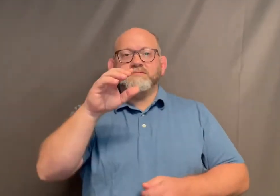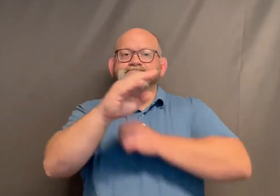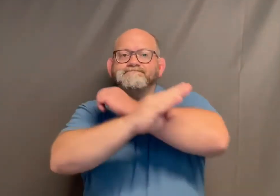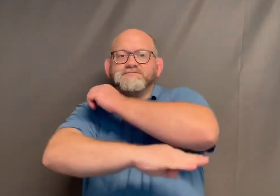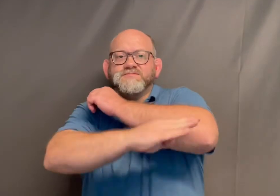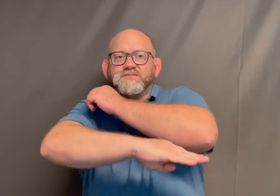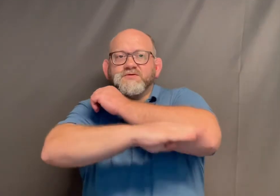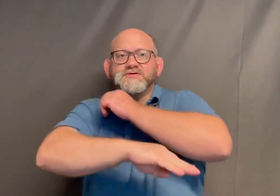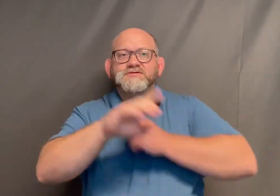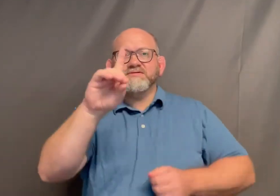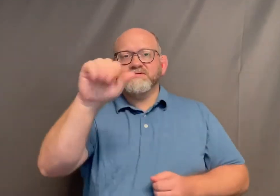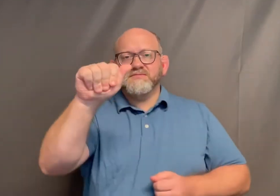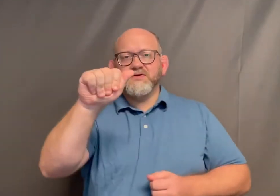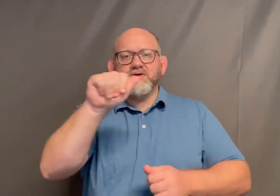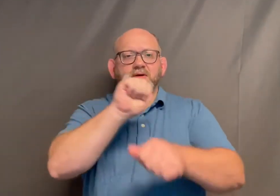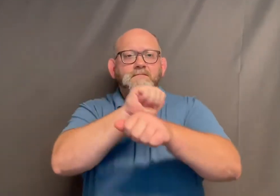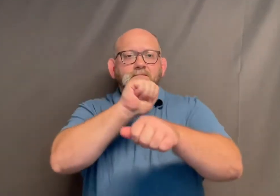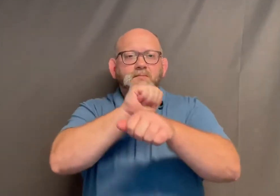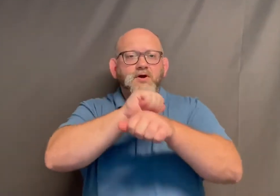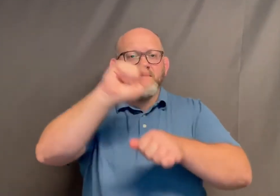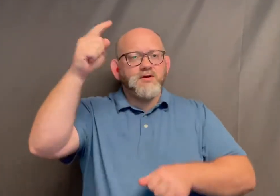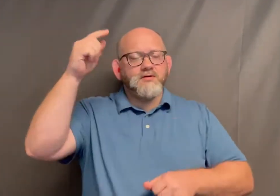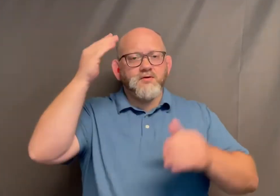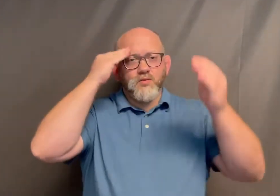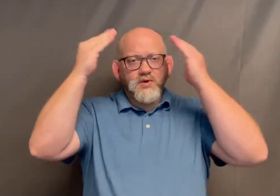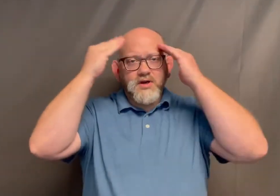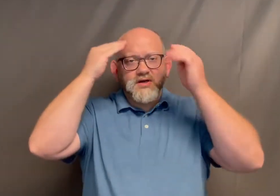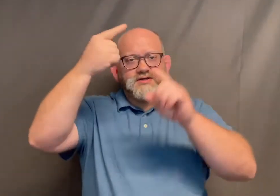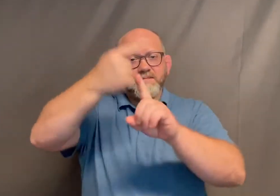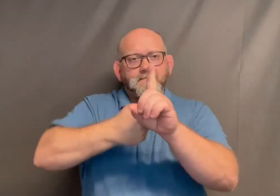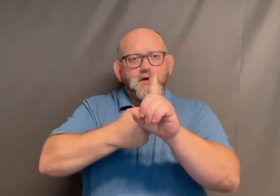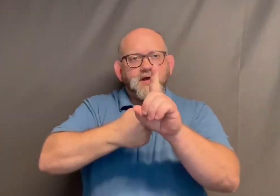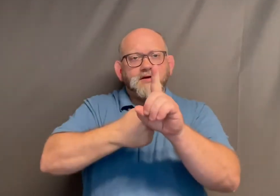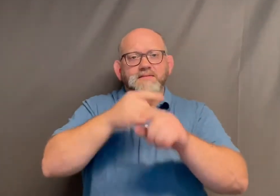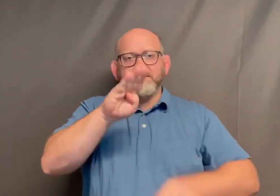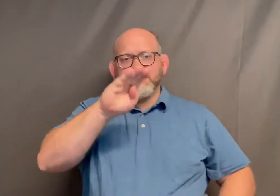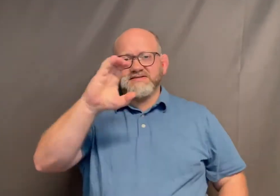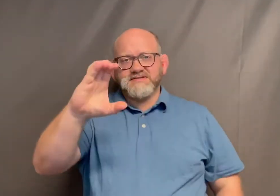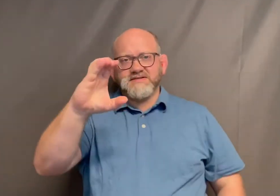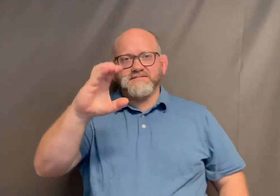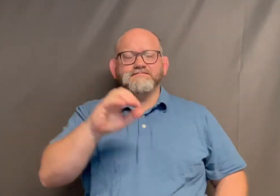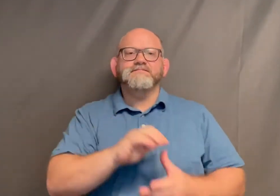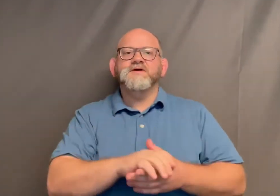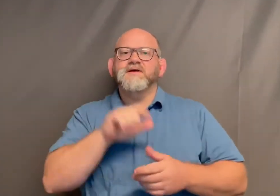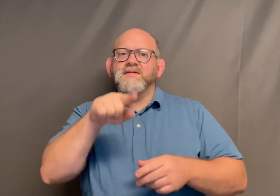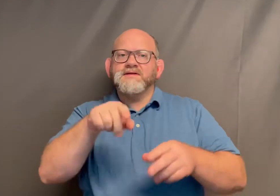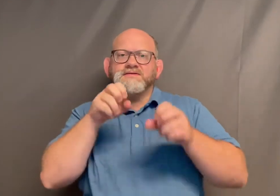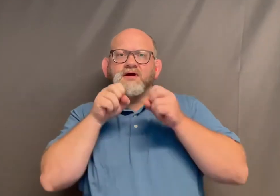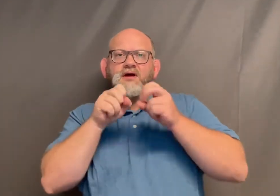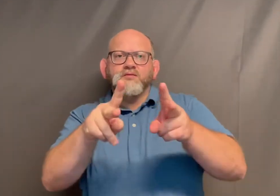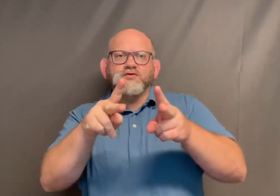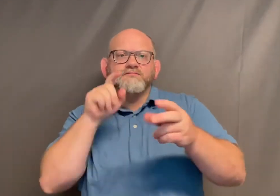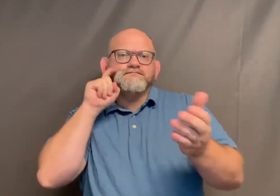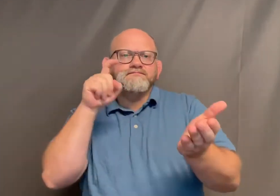September is Disability Awareness Month in British Columbia. This is an opportunity to